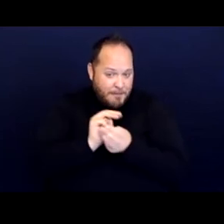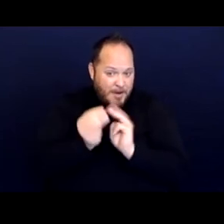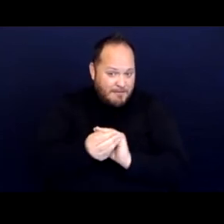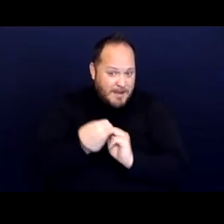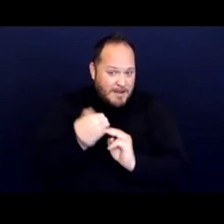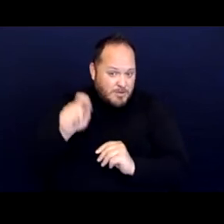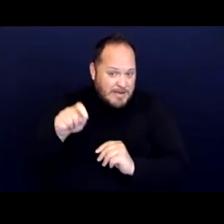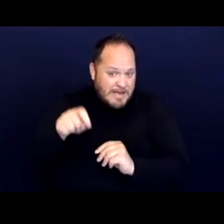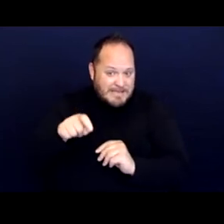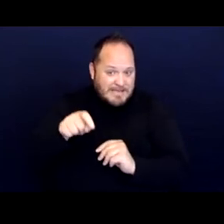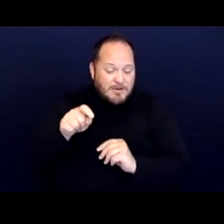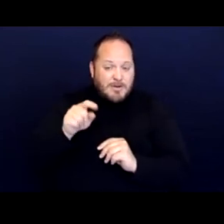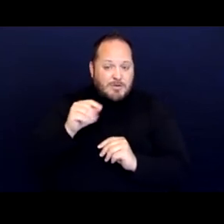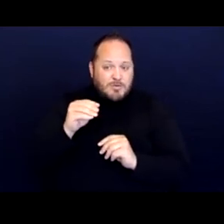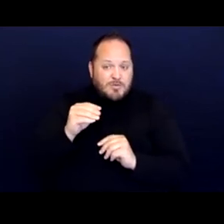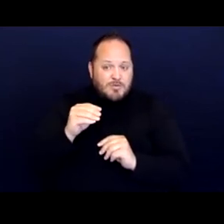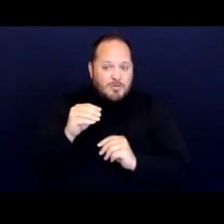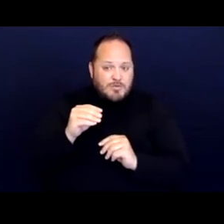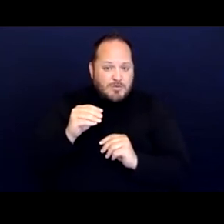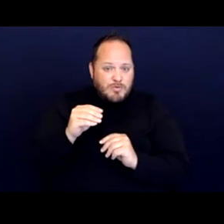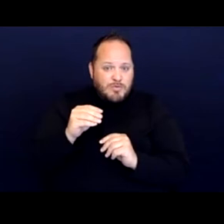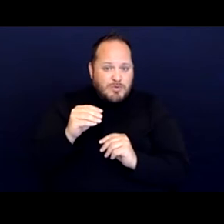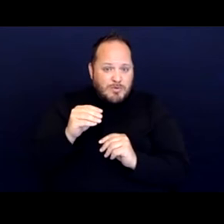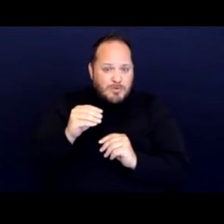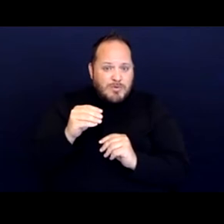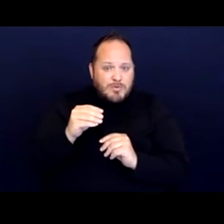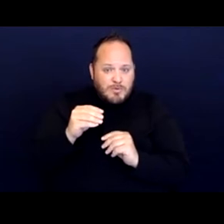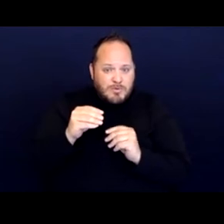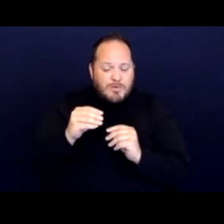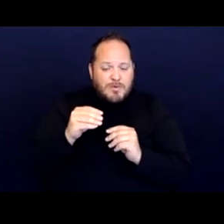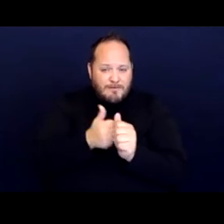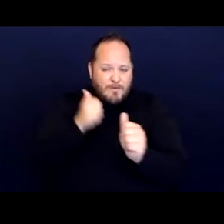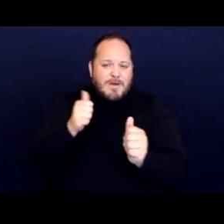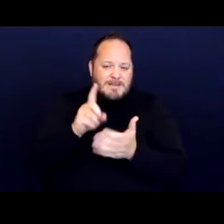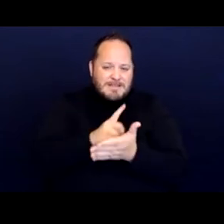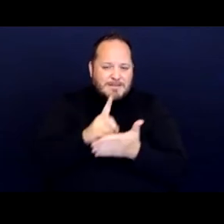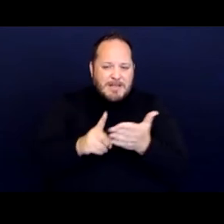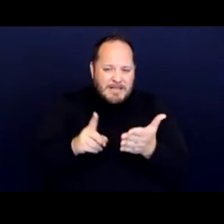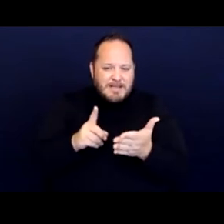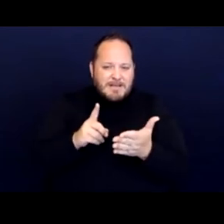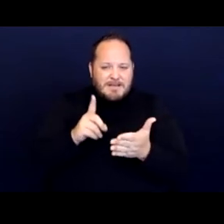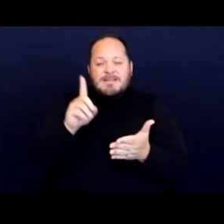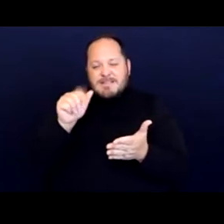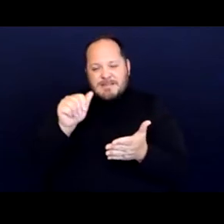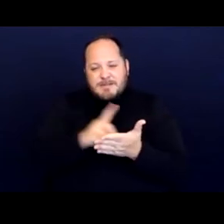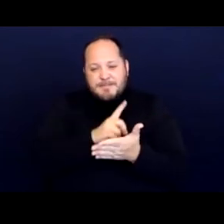to avoid this disability discrimination. The case itself settled in 2018